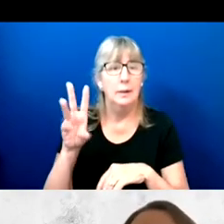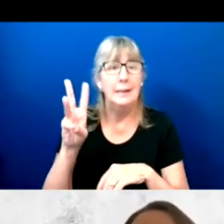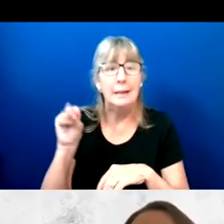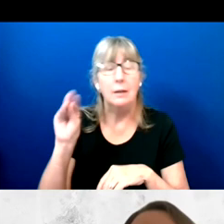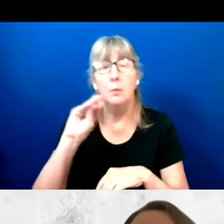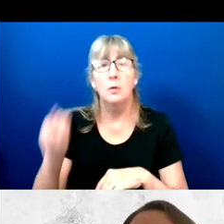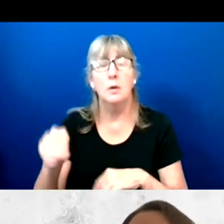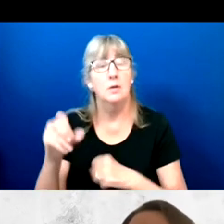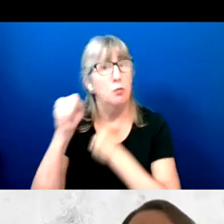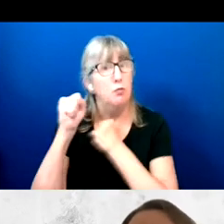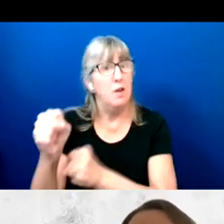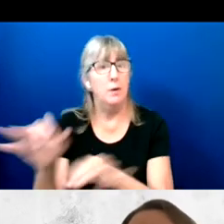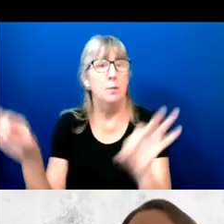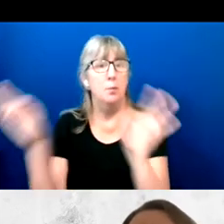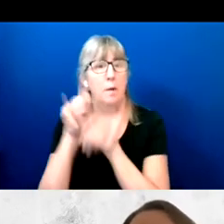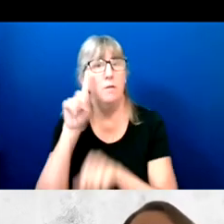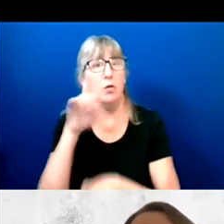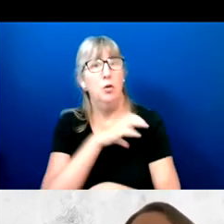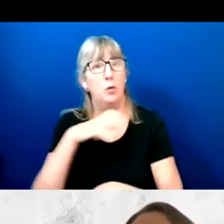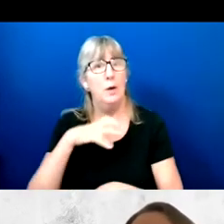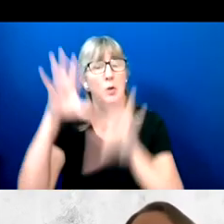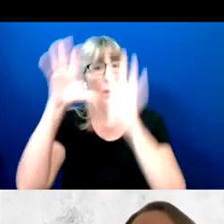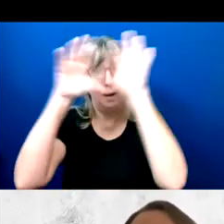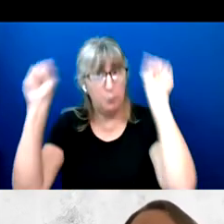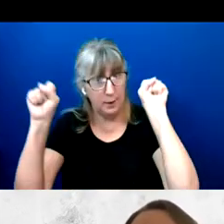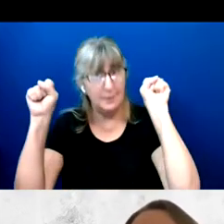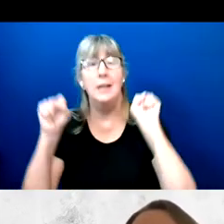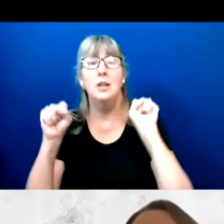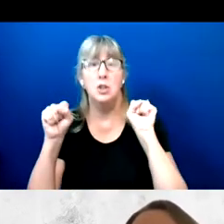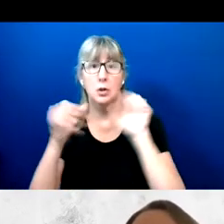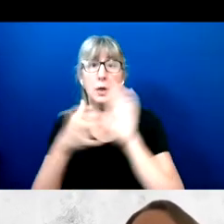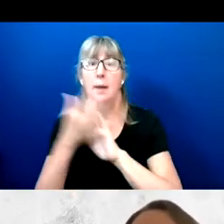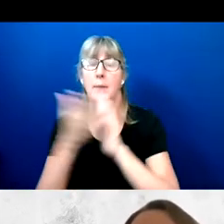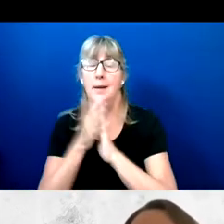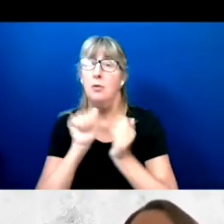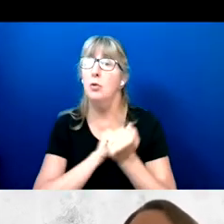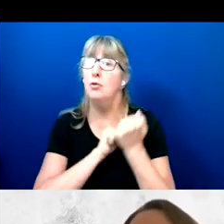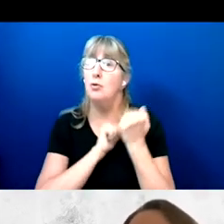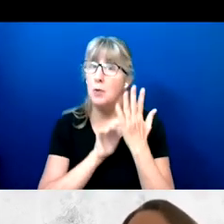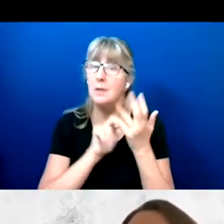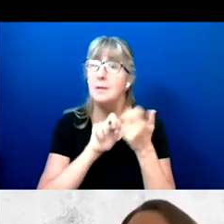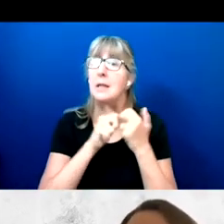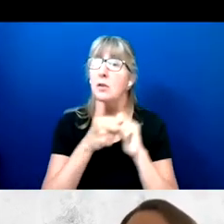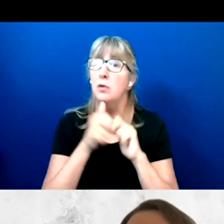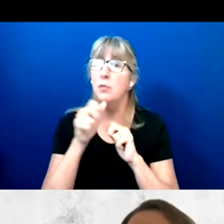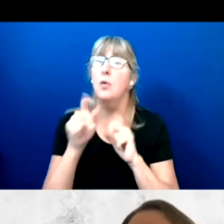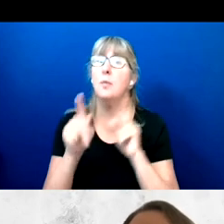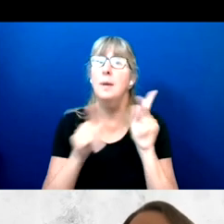and presidential campaigns to address the issues that are important to people with disabilities.